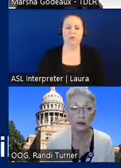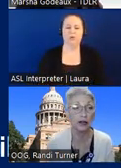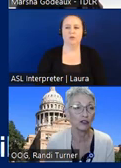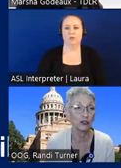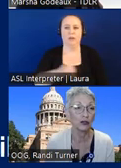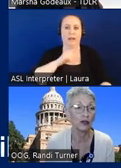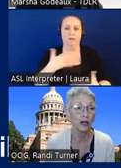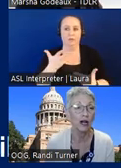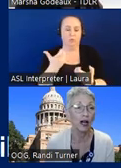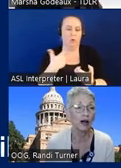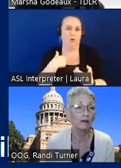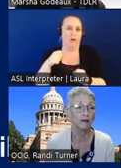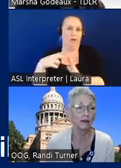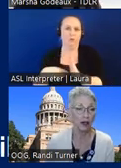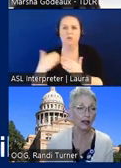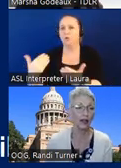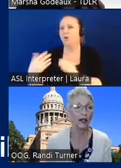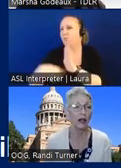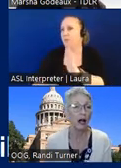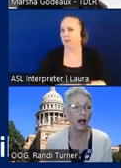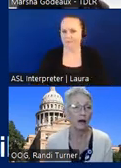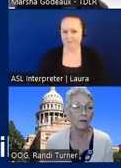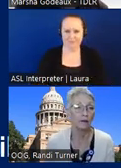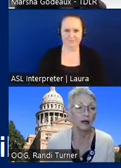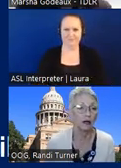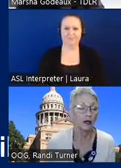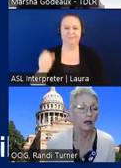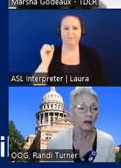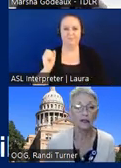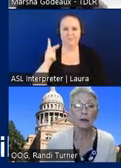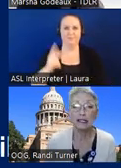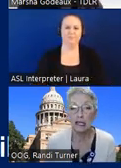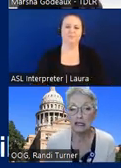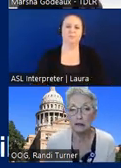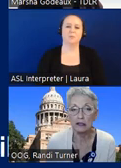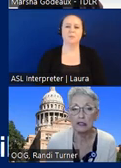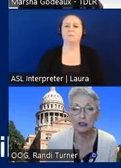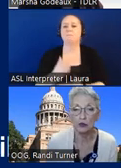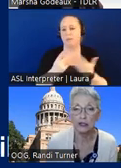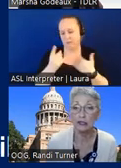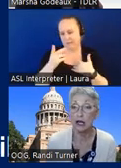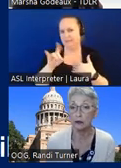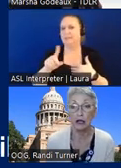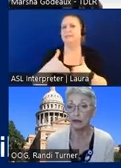them out to you go ahead and bring them up okay um somebody did ask about ceus we did not apply